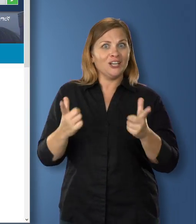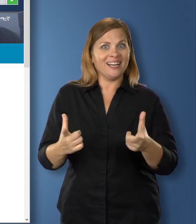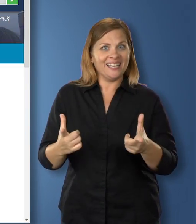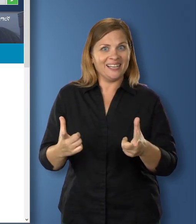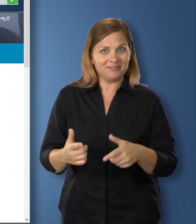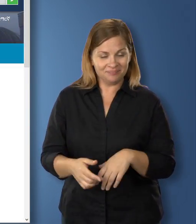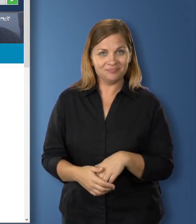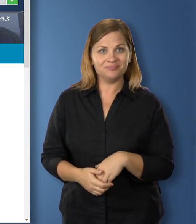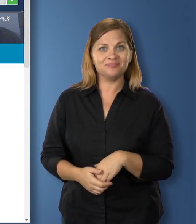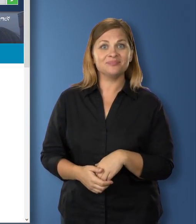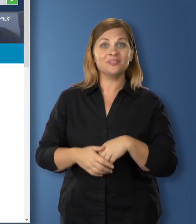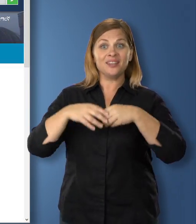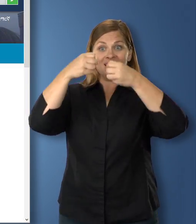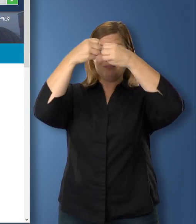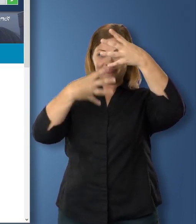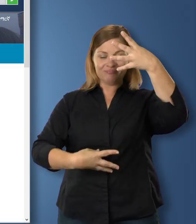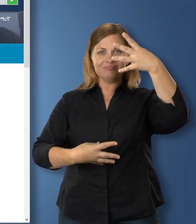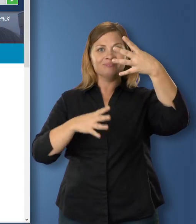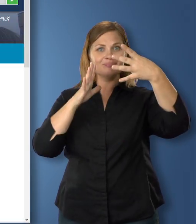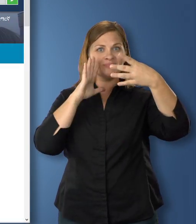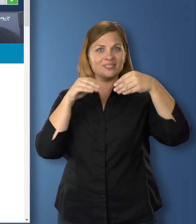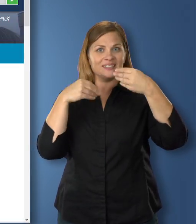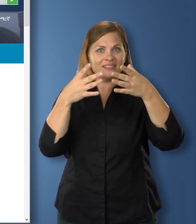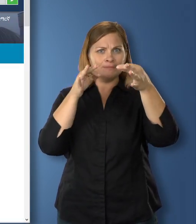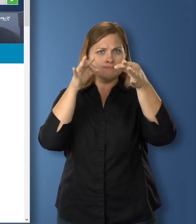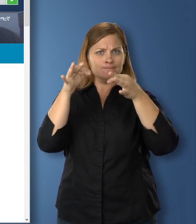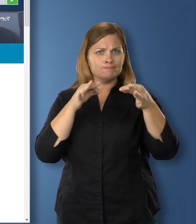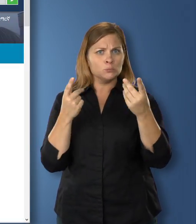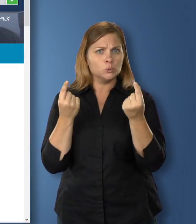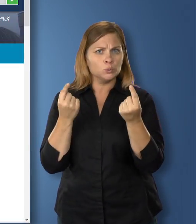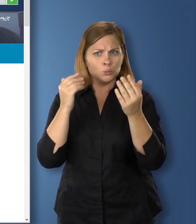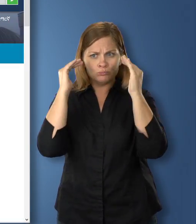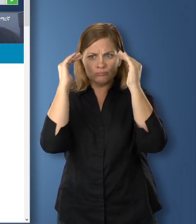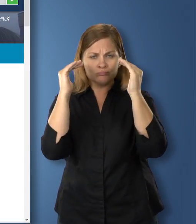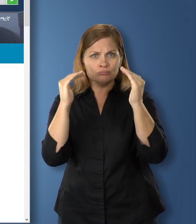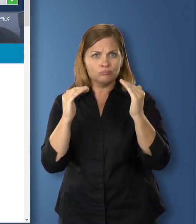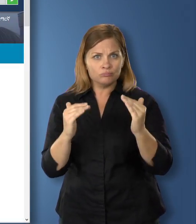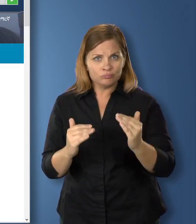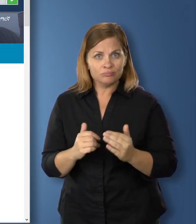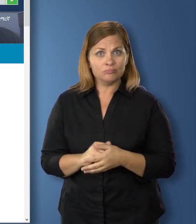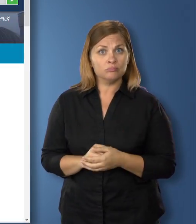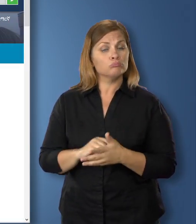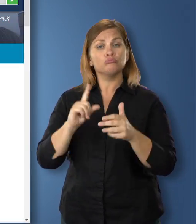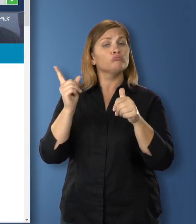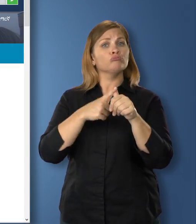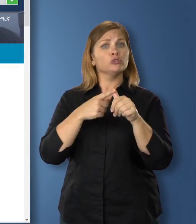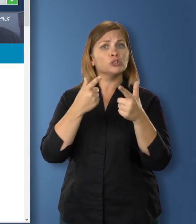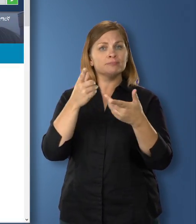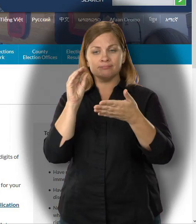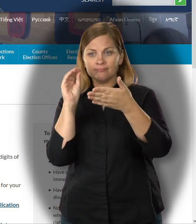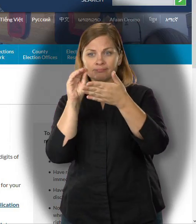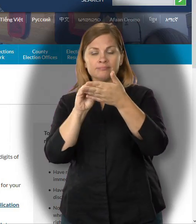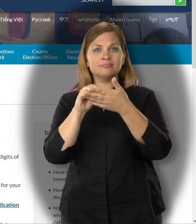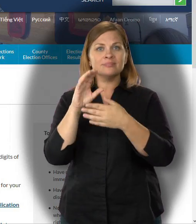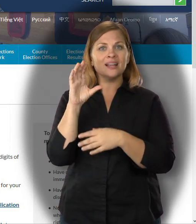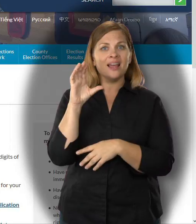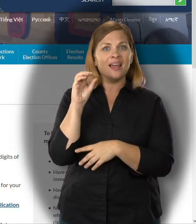It should be easy to find.